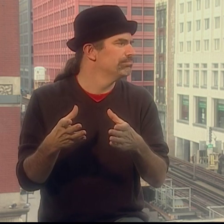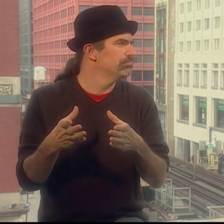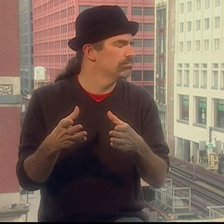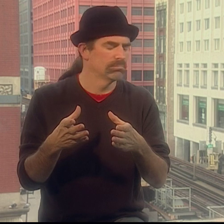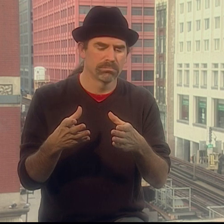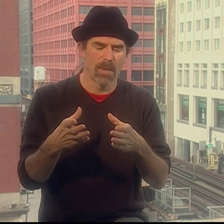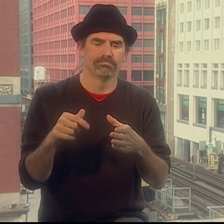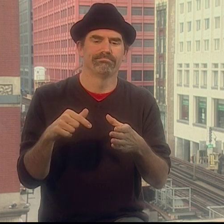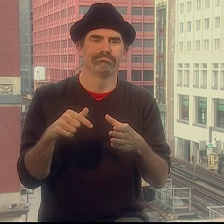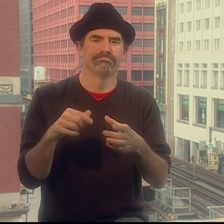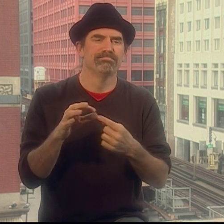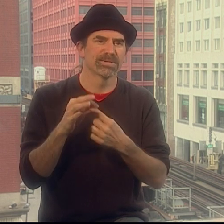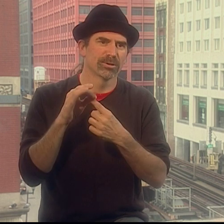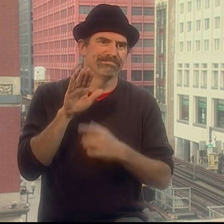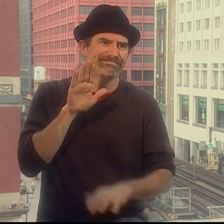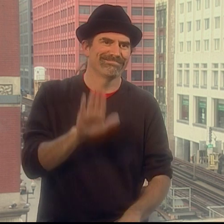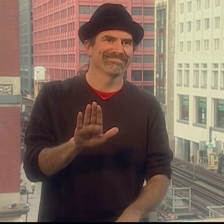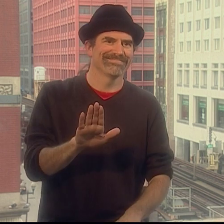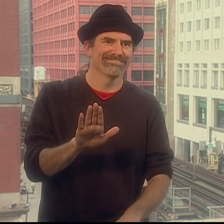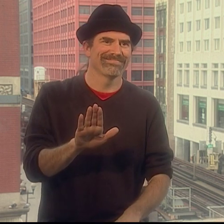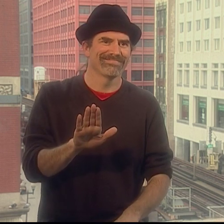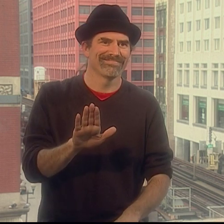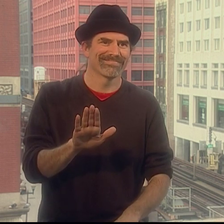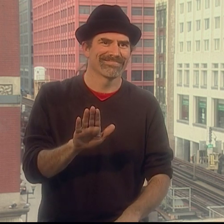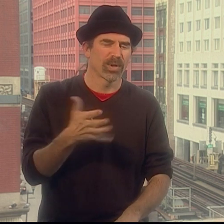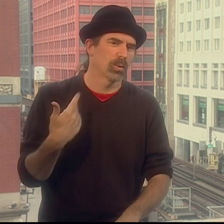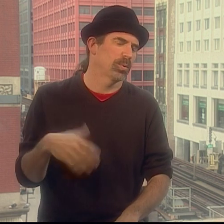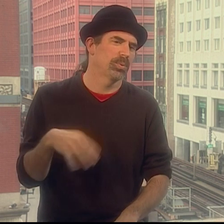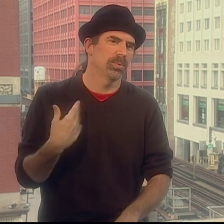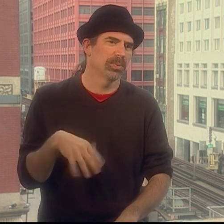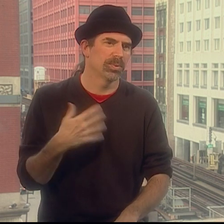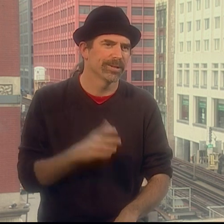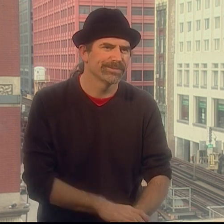It was very unique. I mean, wow!